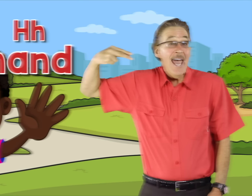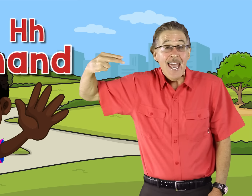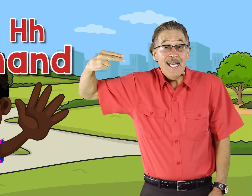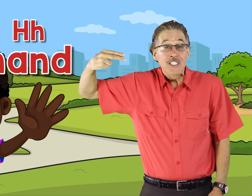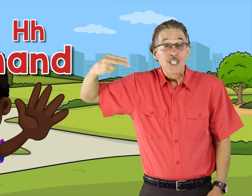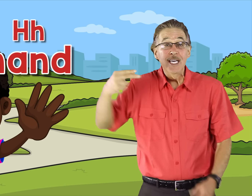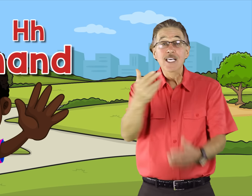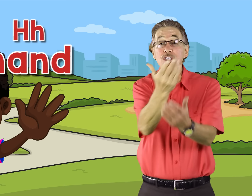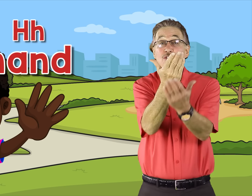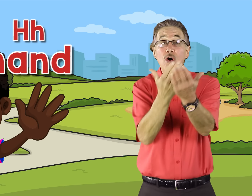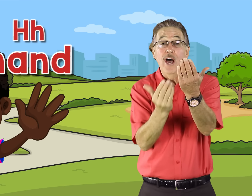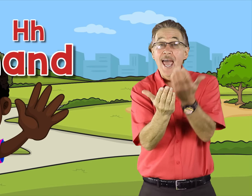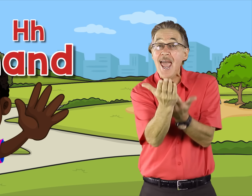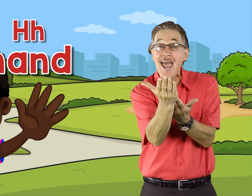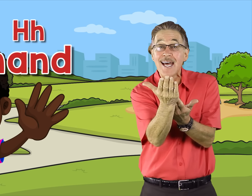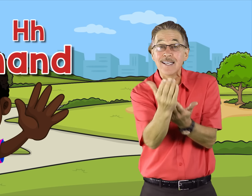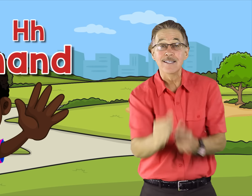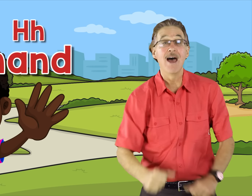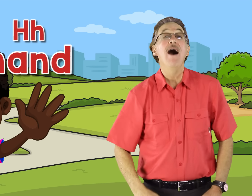H h is for hand